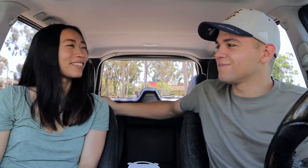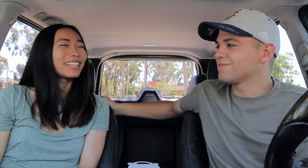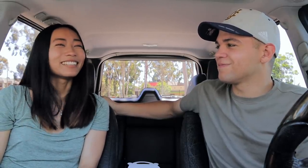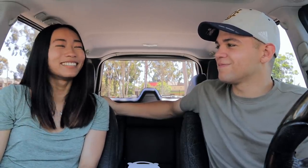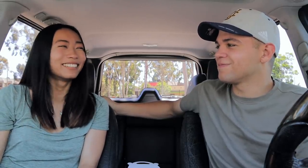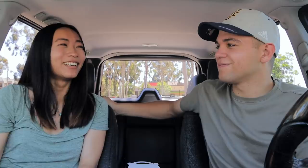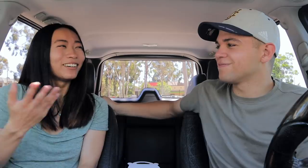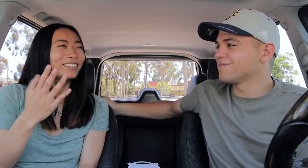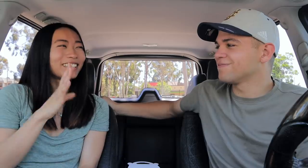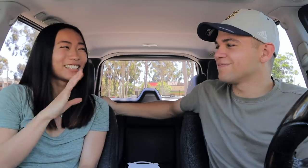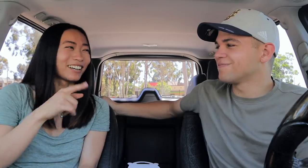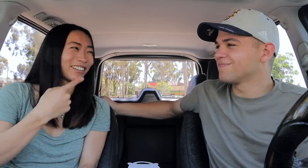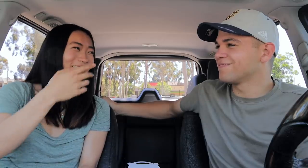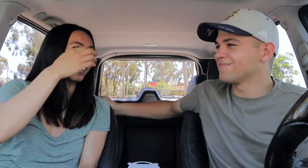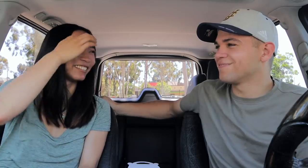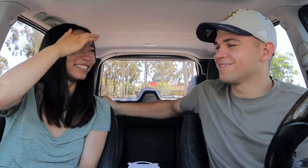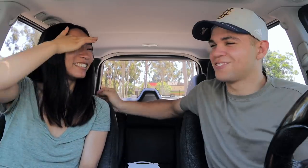wat What are we talking about?